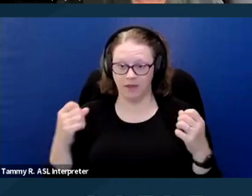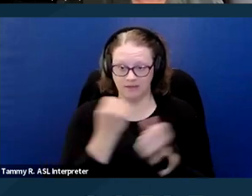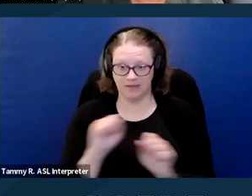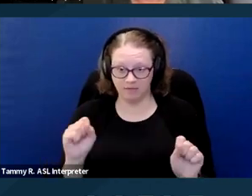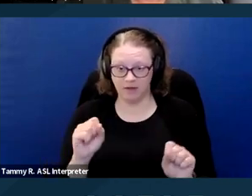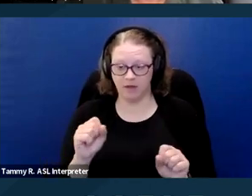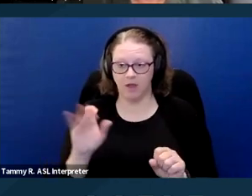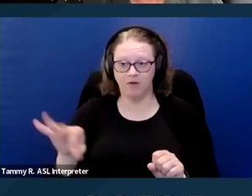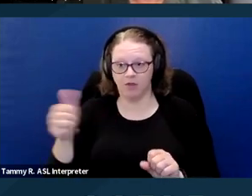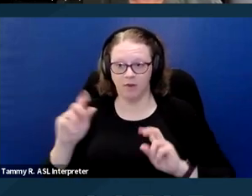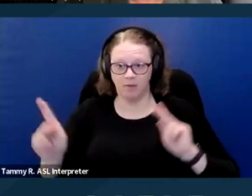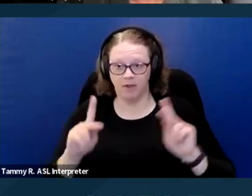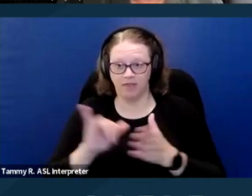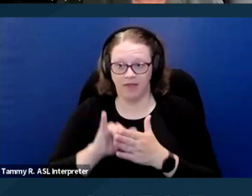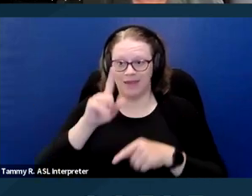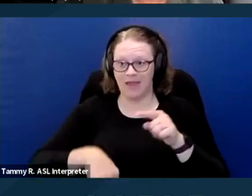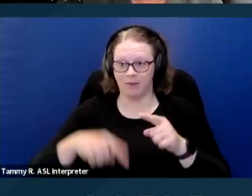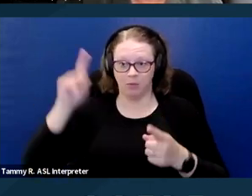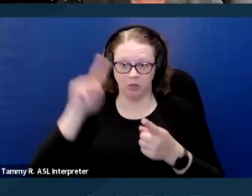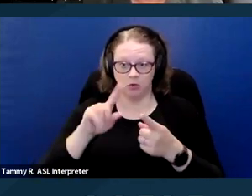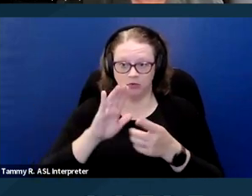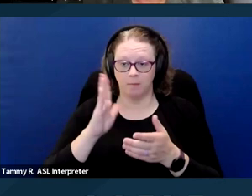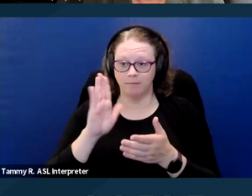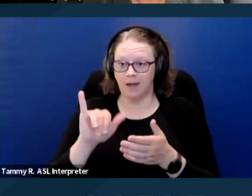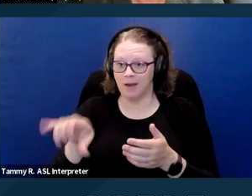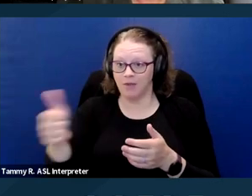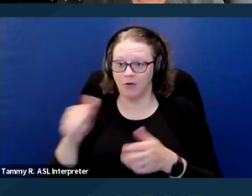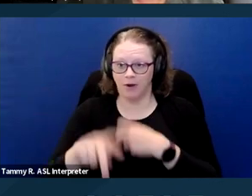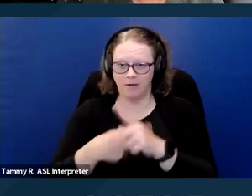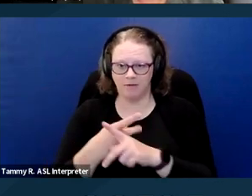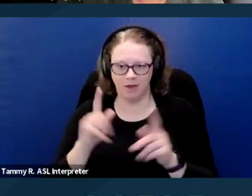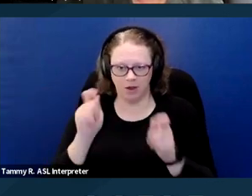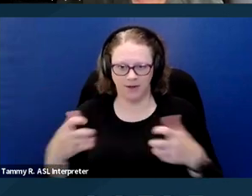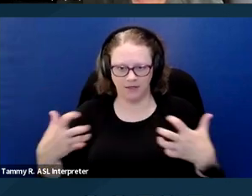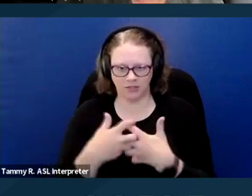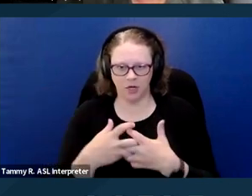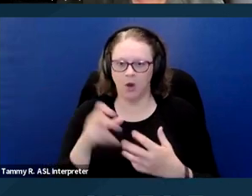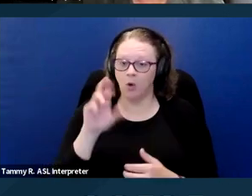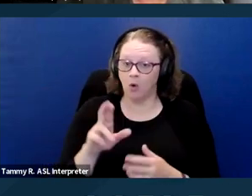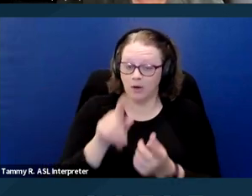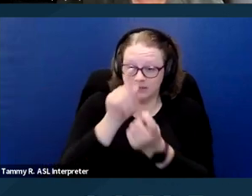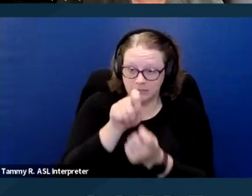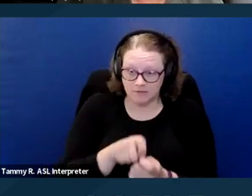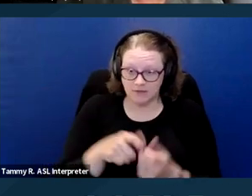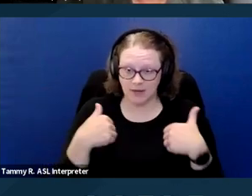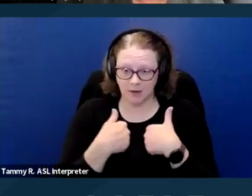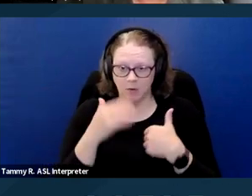or eliminated by another kind of accommodation or the specific animal would cause substantial physical